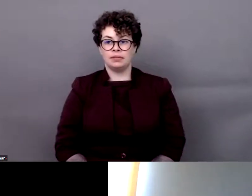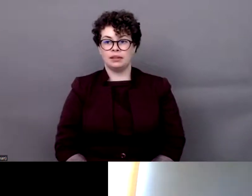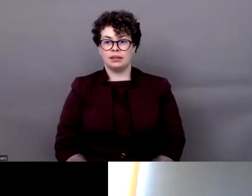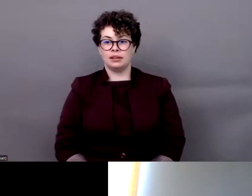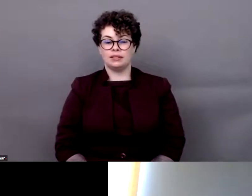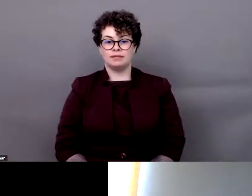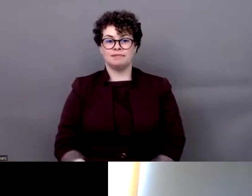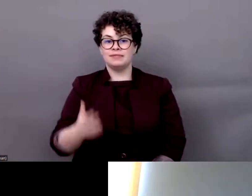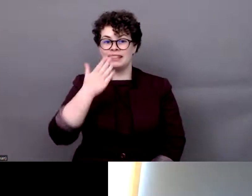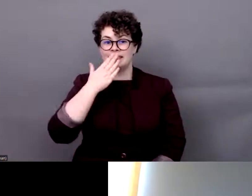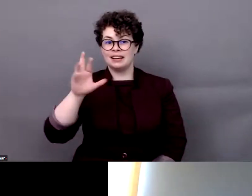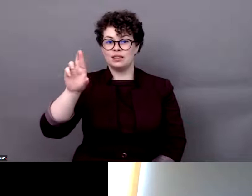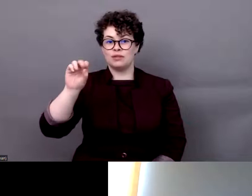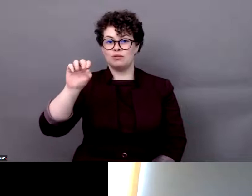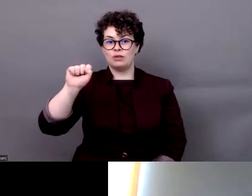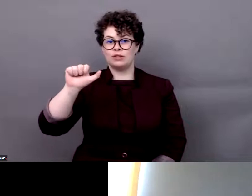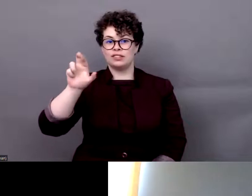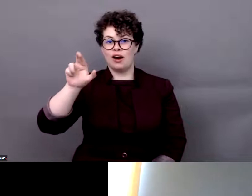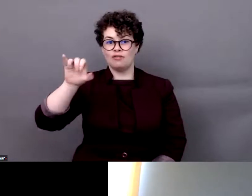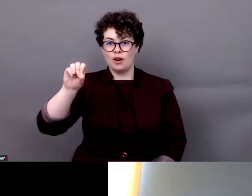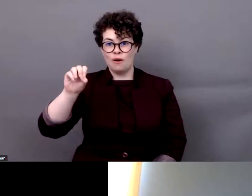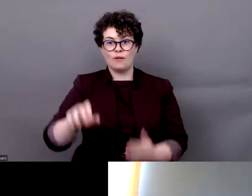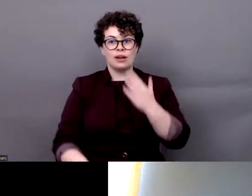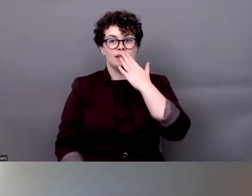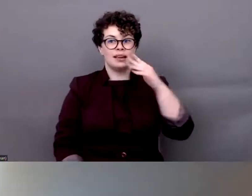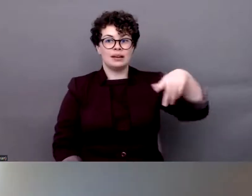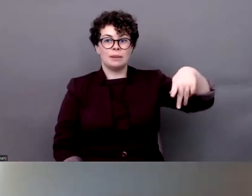Rosário. Thank you, again, to